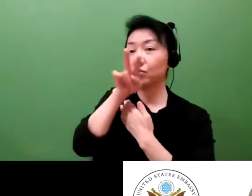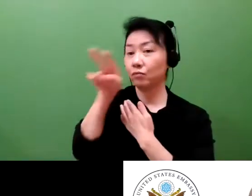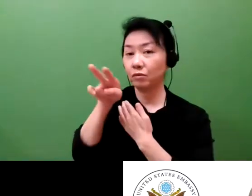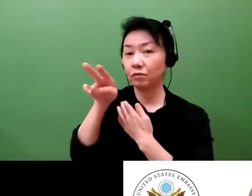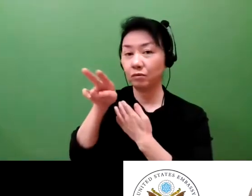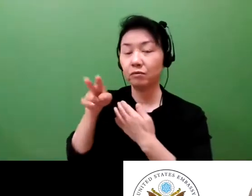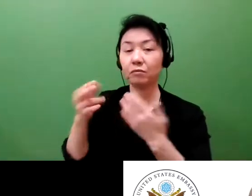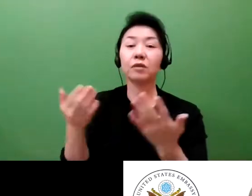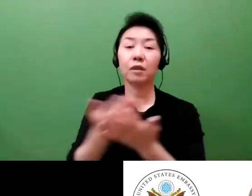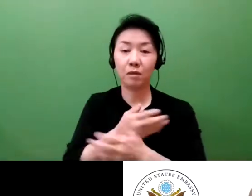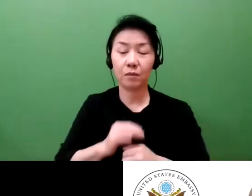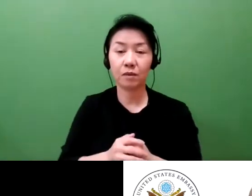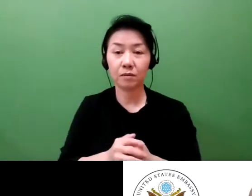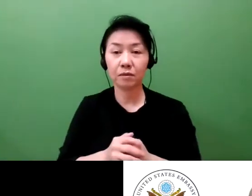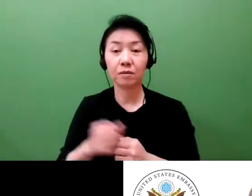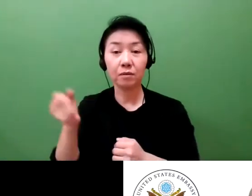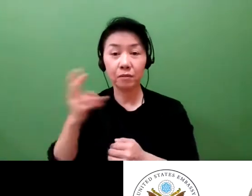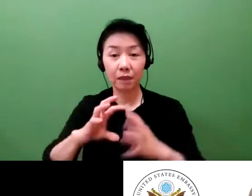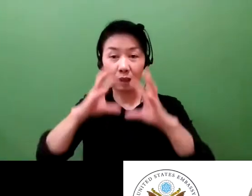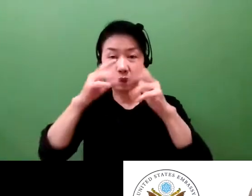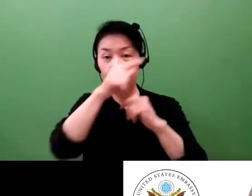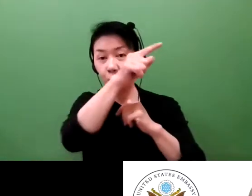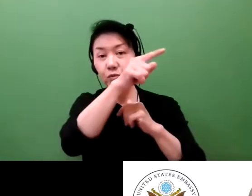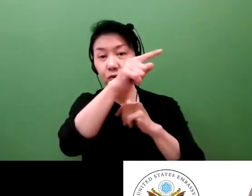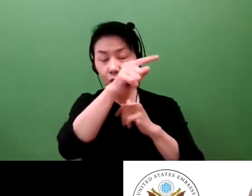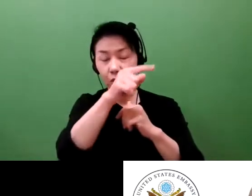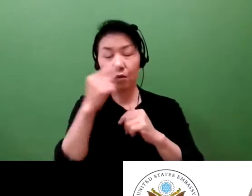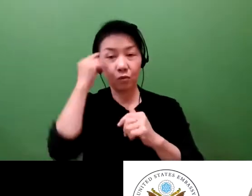that they should not infringe on the rights of these companies.